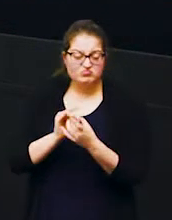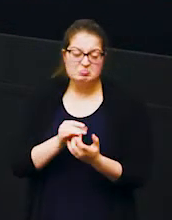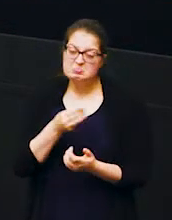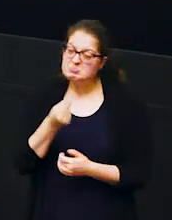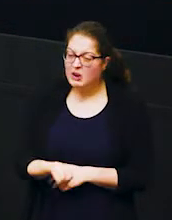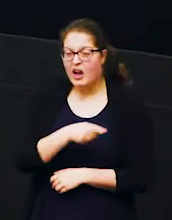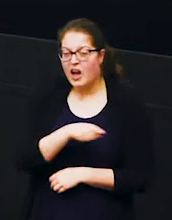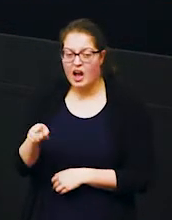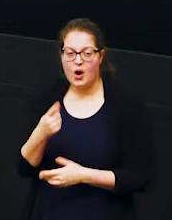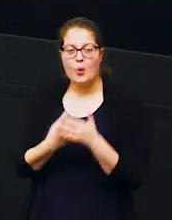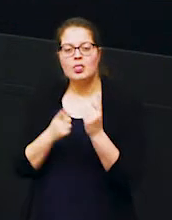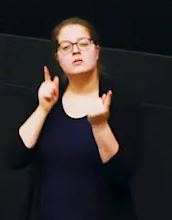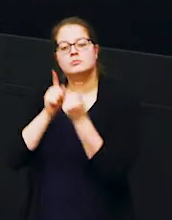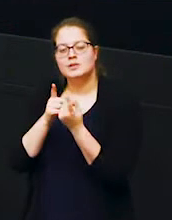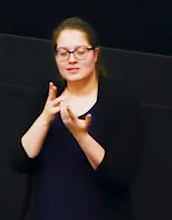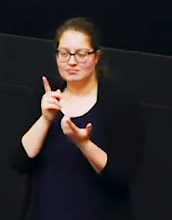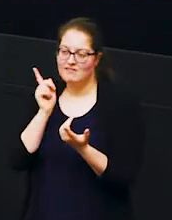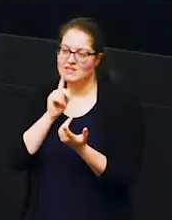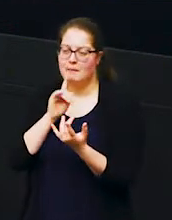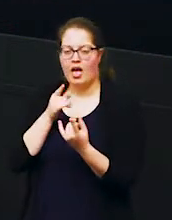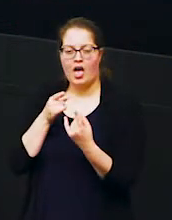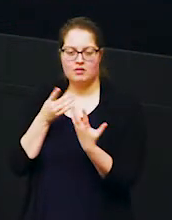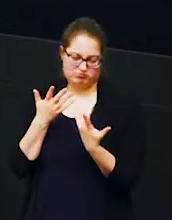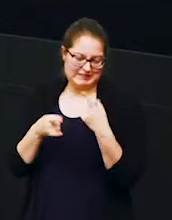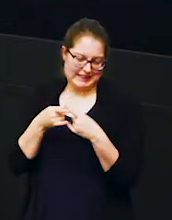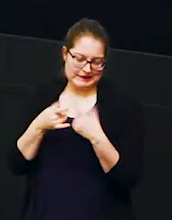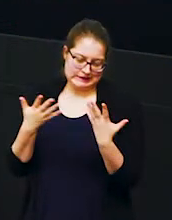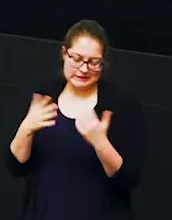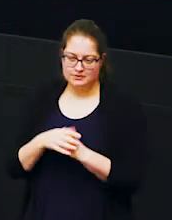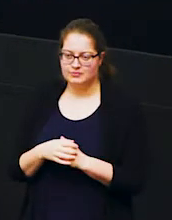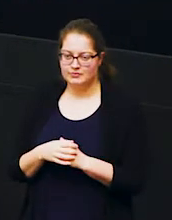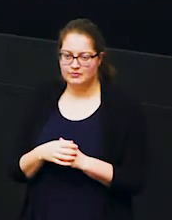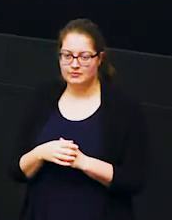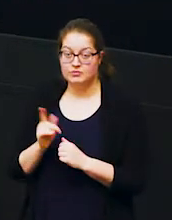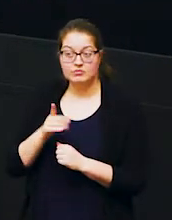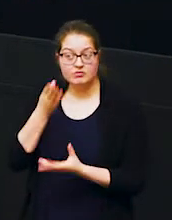coming to meet a female for mating but actually what we've learned more recently is that male